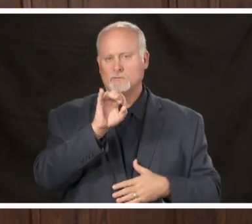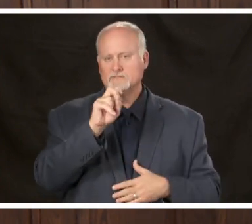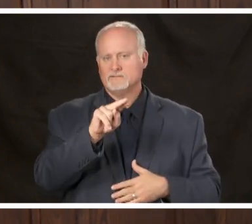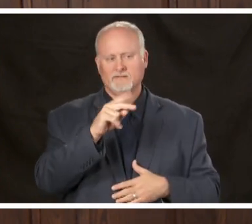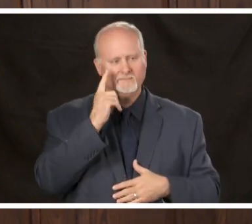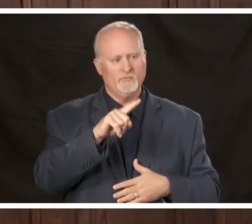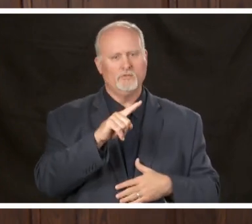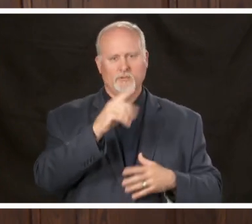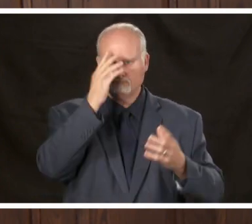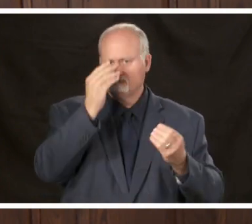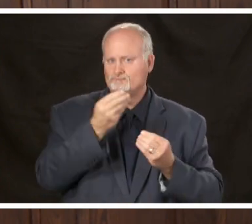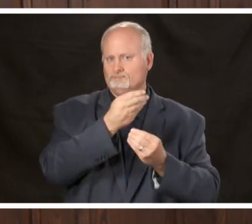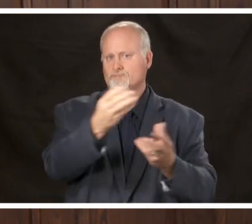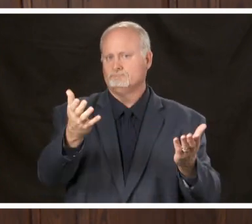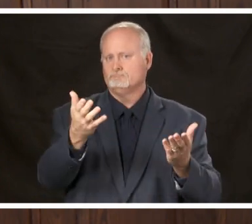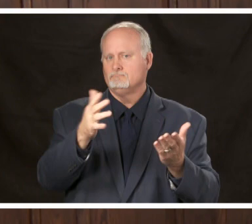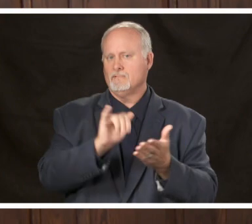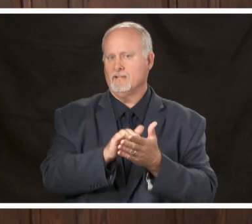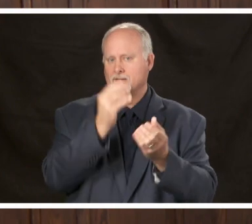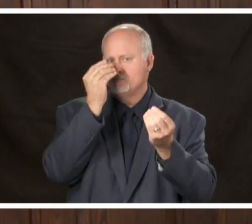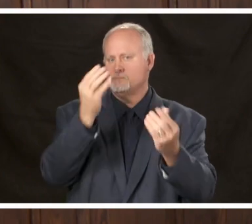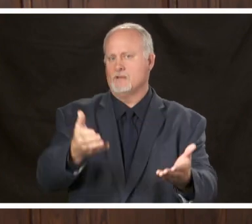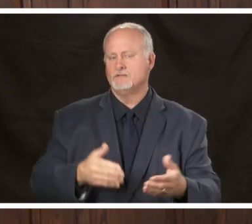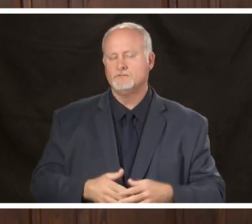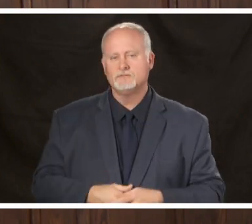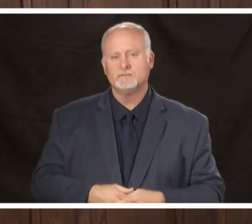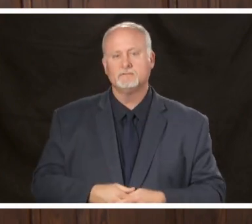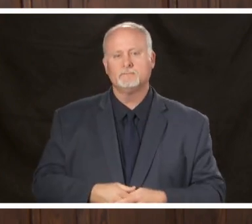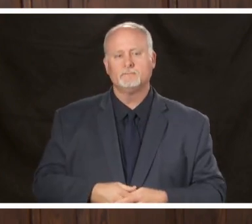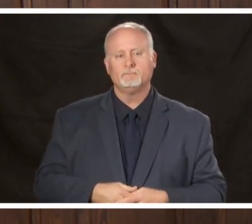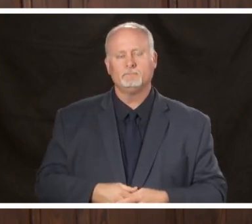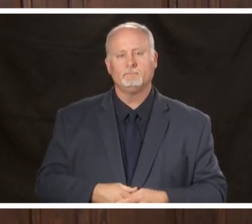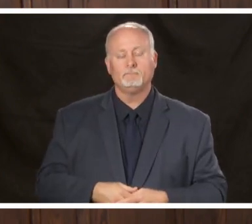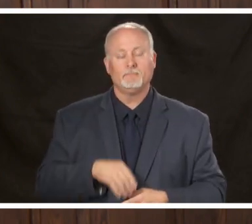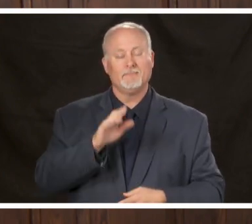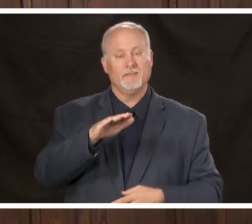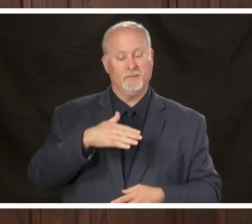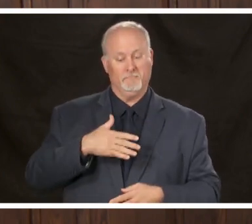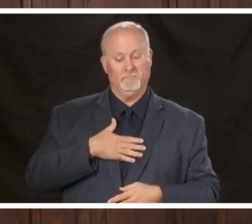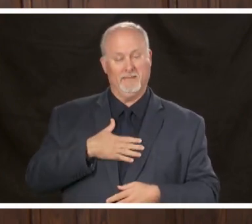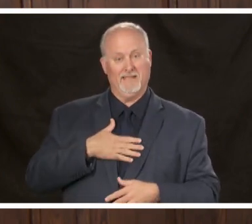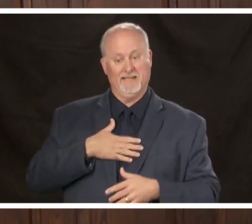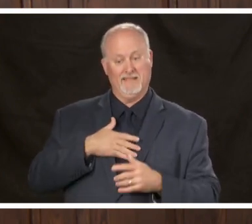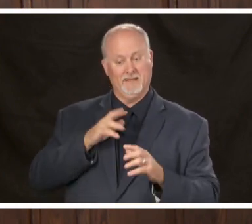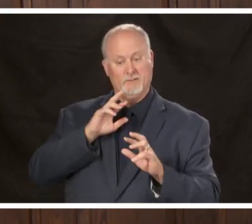publicly providing this information today I think but my reaction I don't